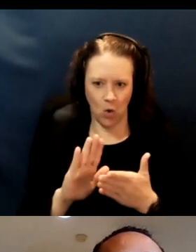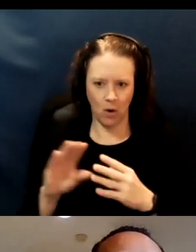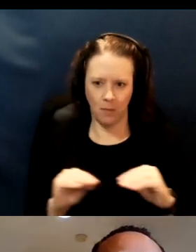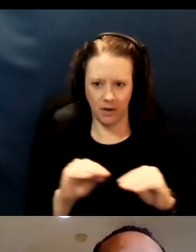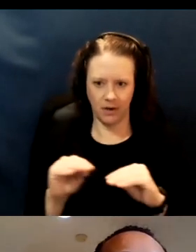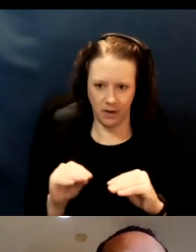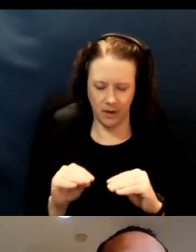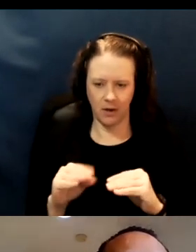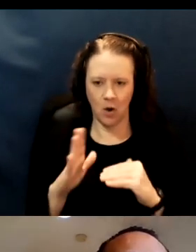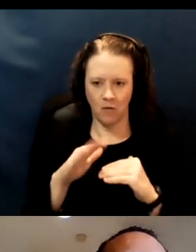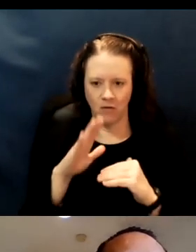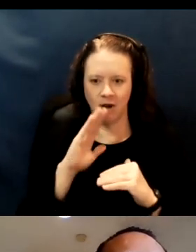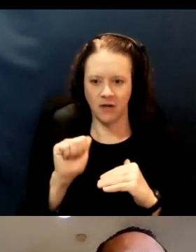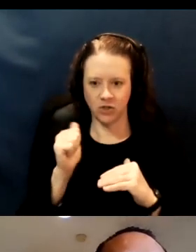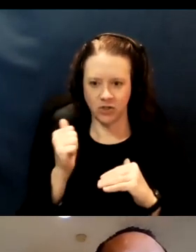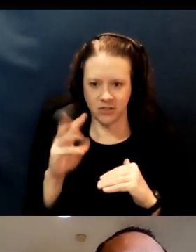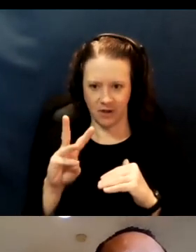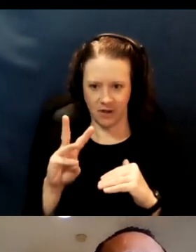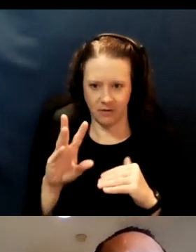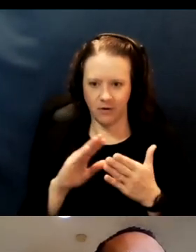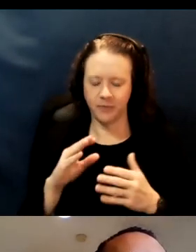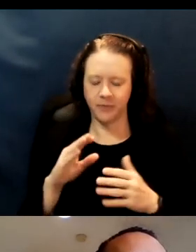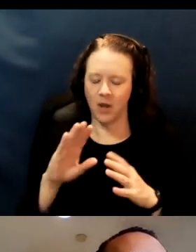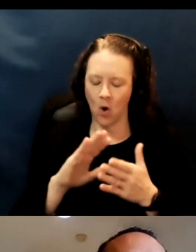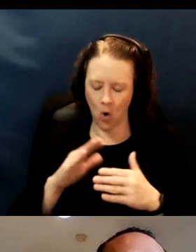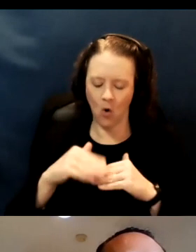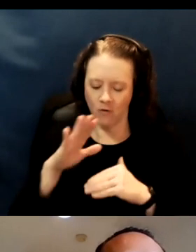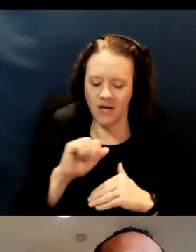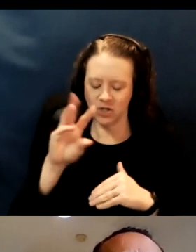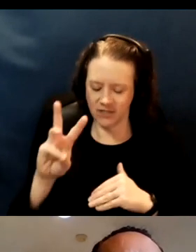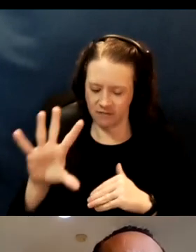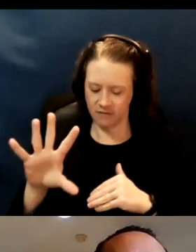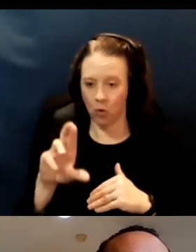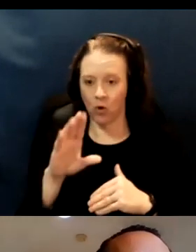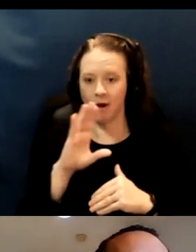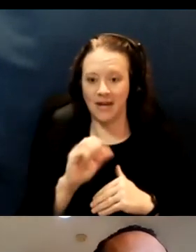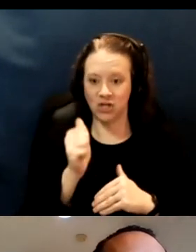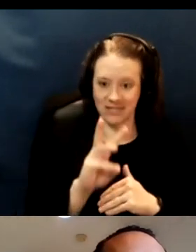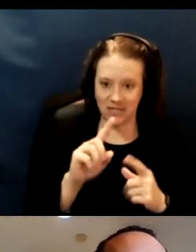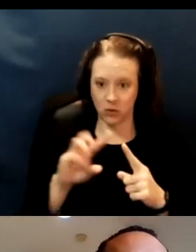or 16 to 64 with underlying conditions, including physical and mental disabilities.